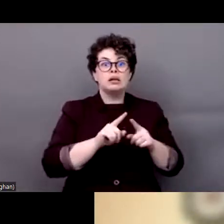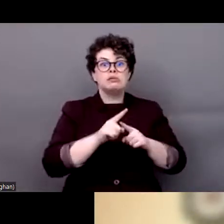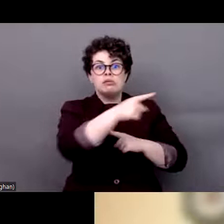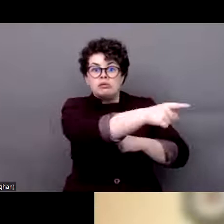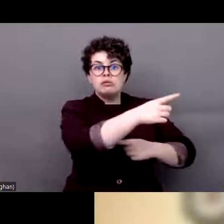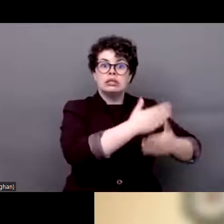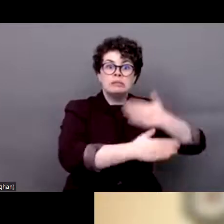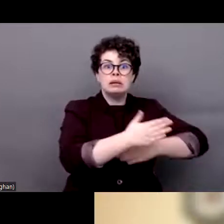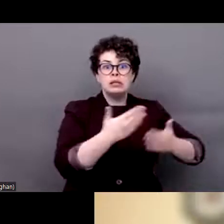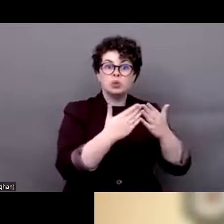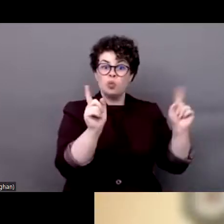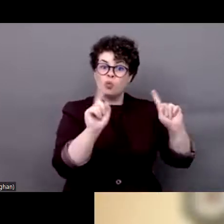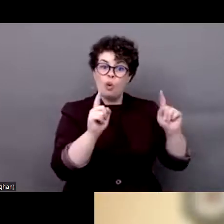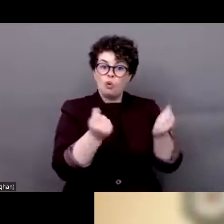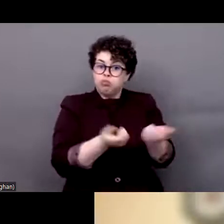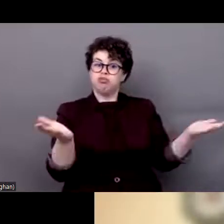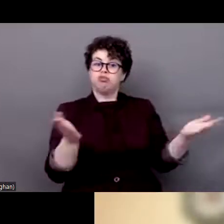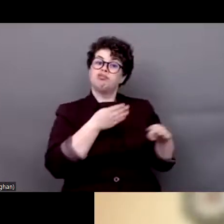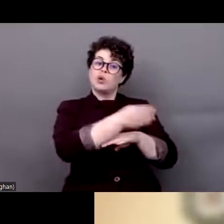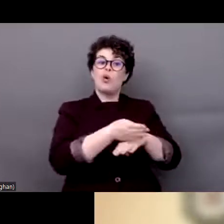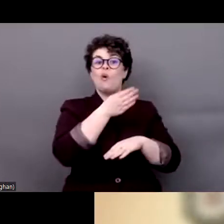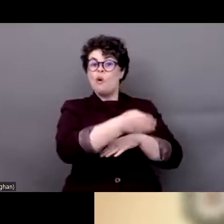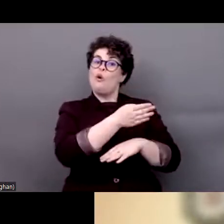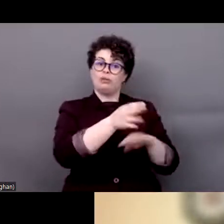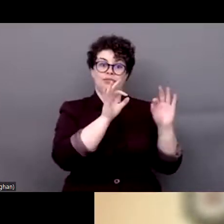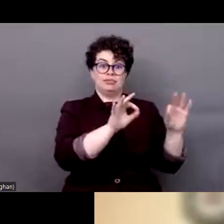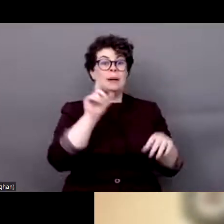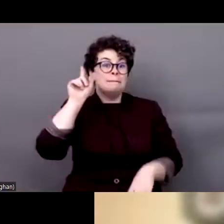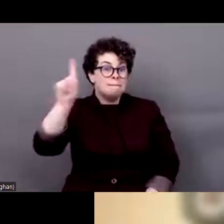adaptations, but there was a government decree that removed